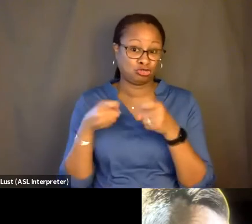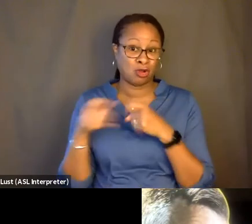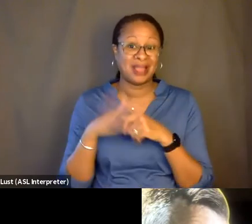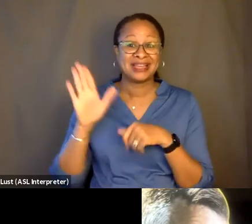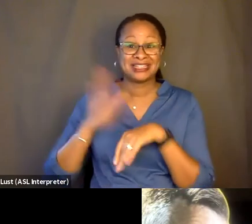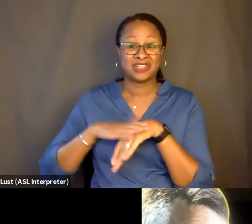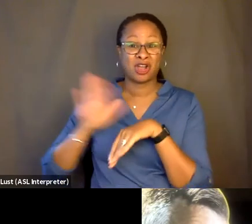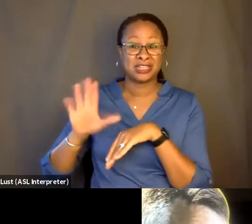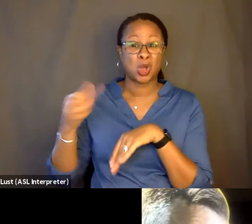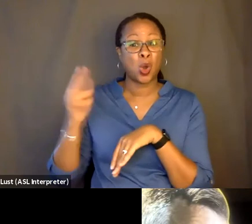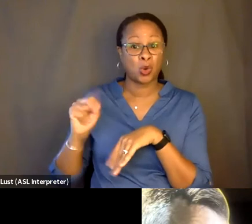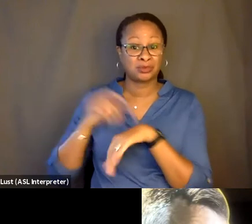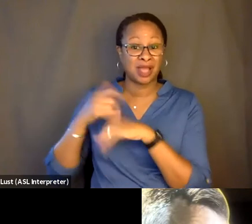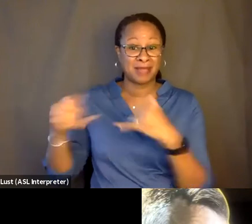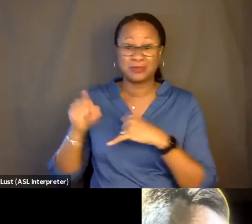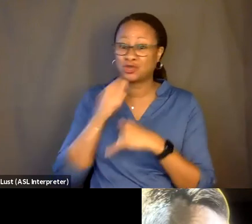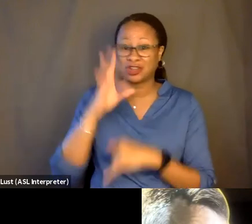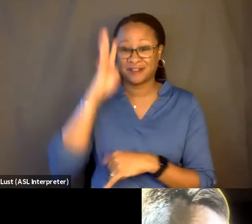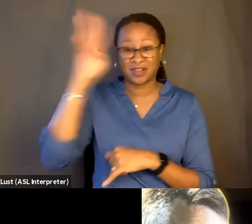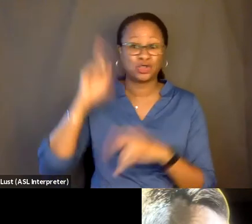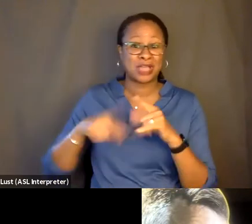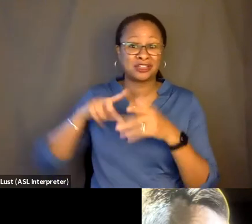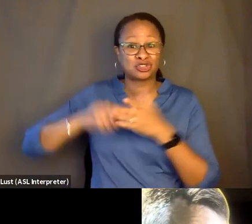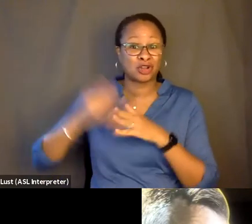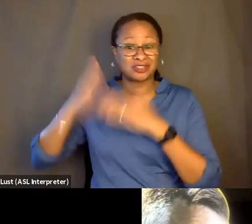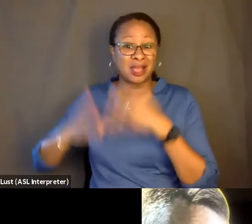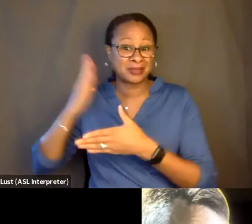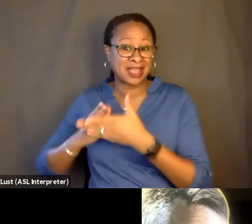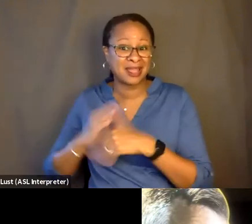that you can't start or stop. And-- and I wanted to ask you about that.